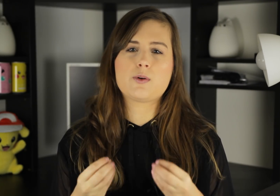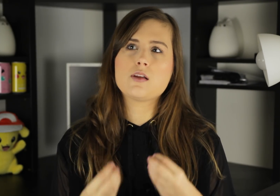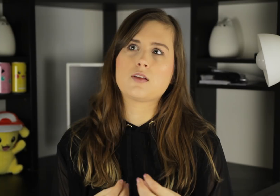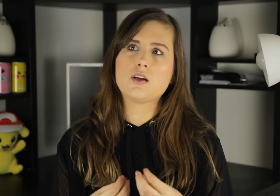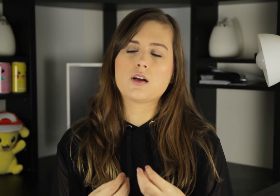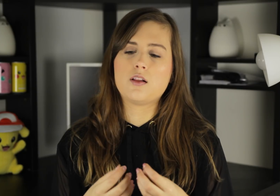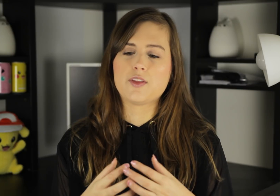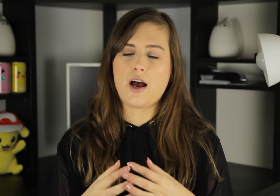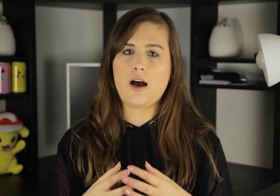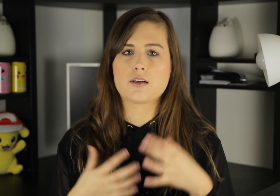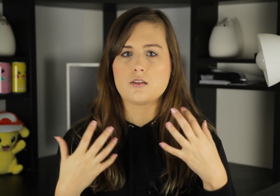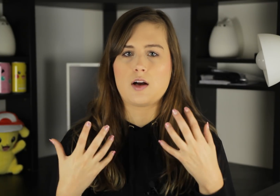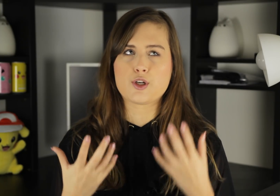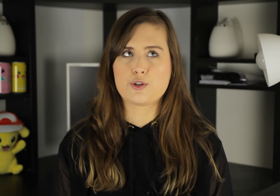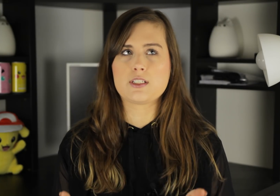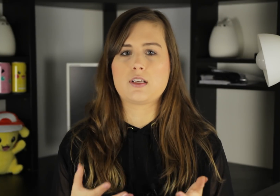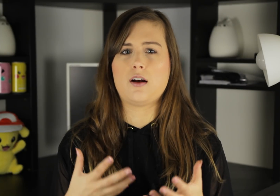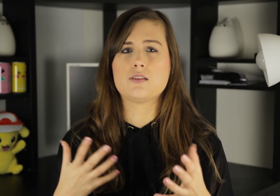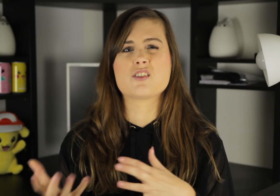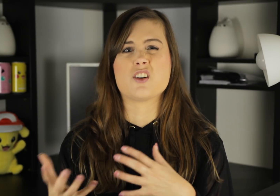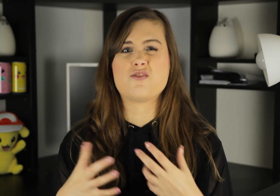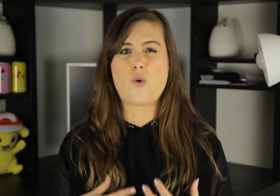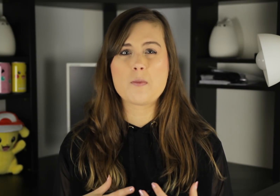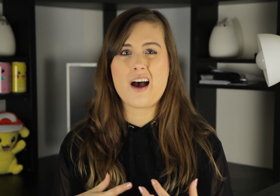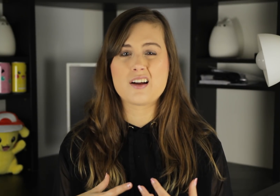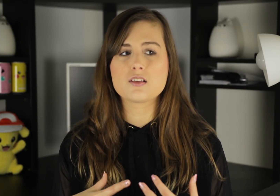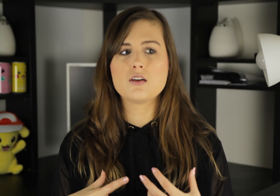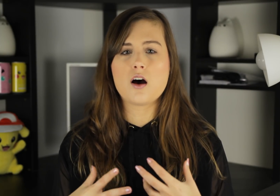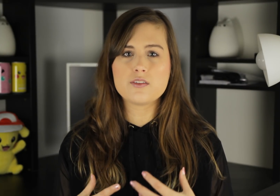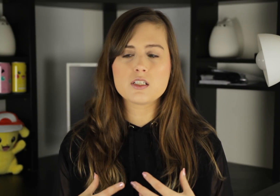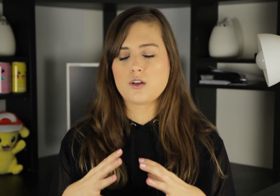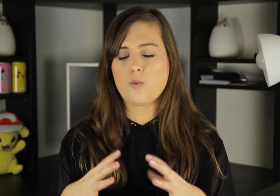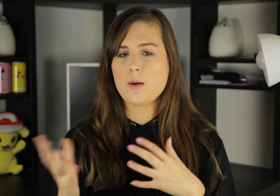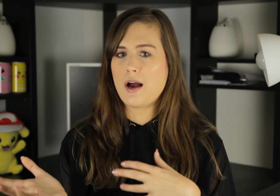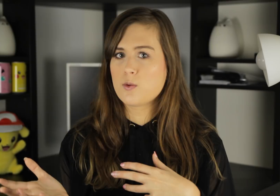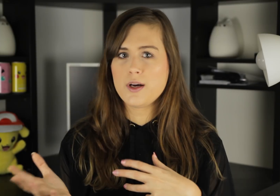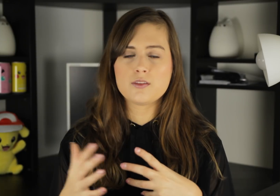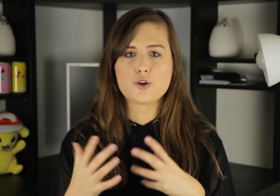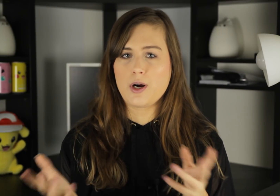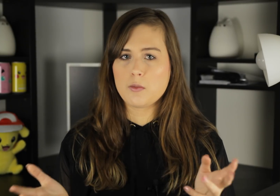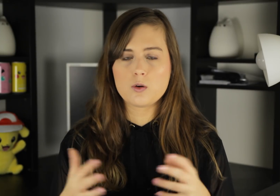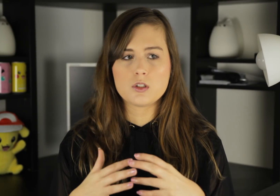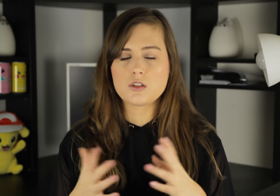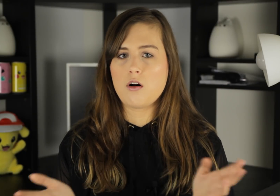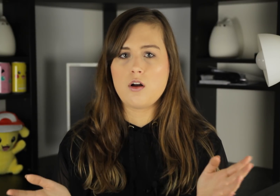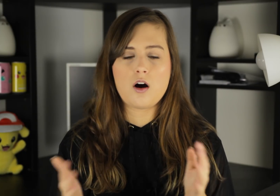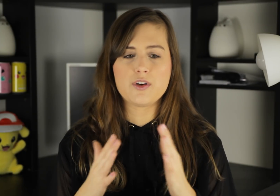The only thing that I still have to criticize is the format of it. So, way back when, the grammar was all off.